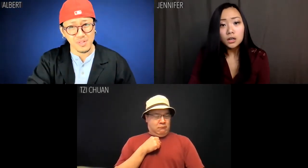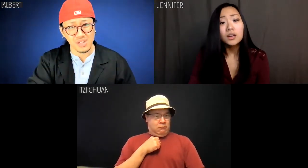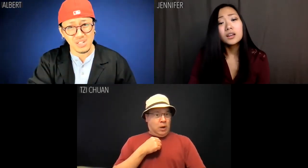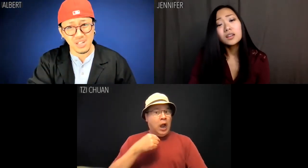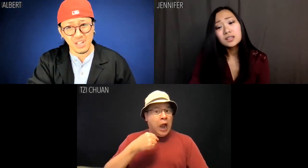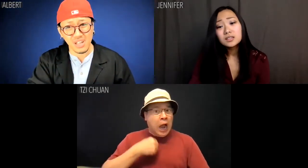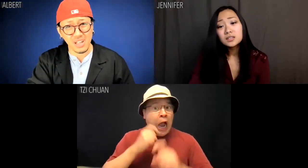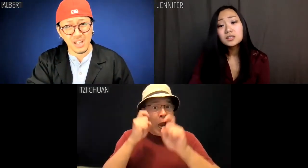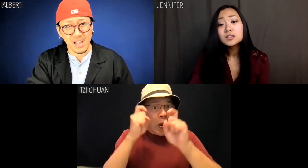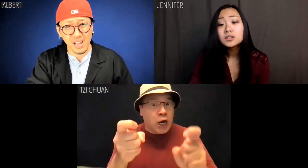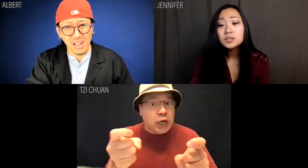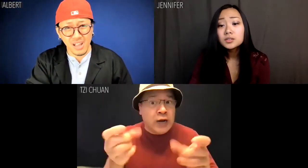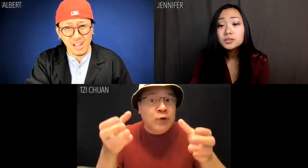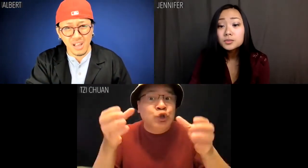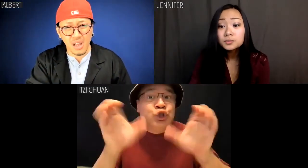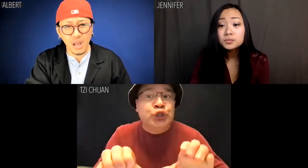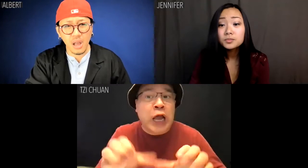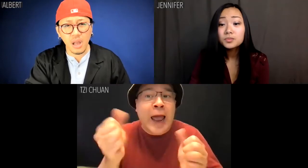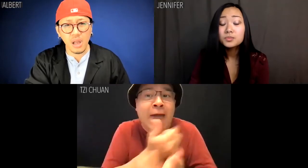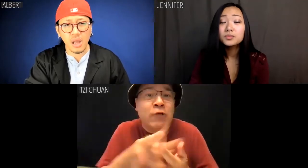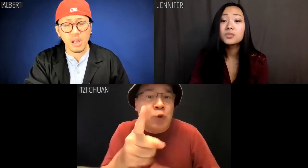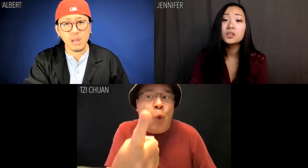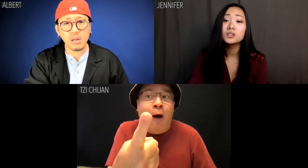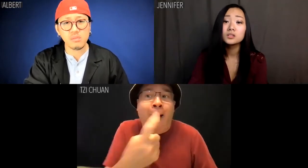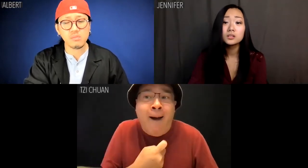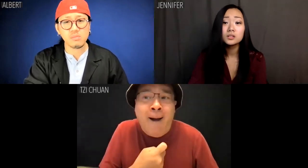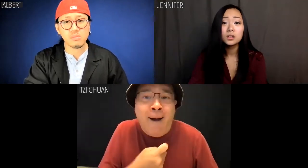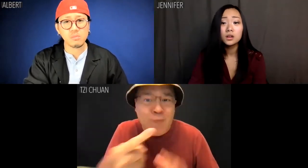Tzi Chuan: I gave you that chance, gave you everything you asked for,